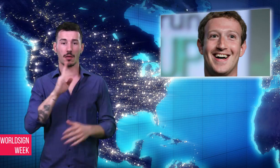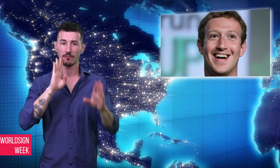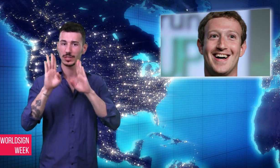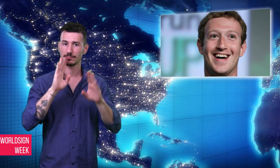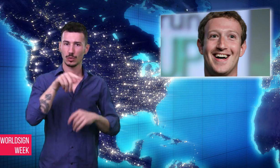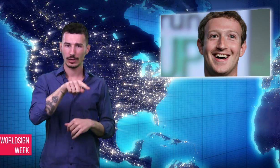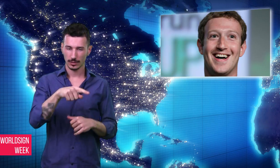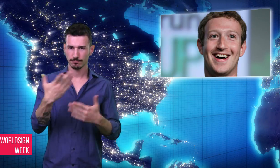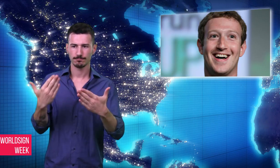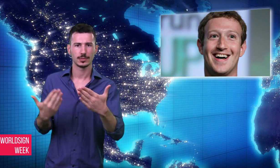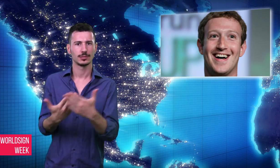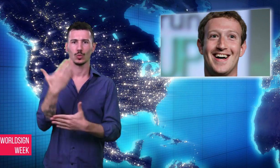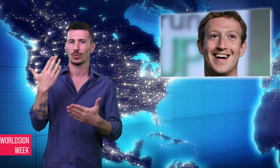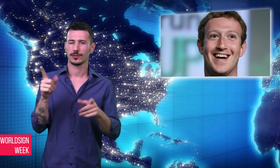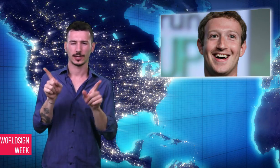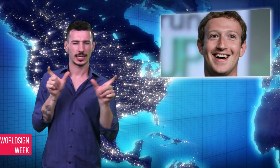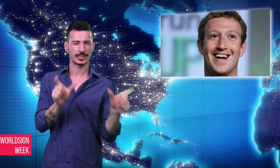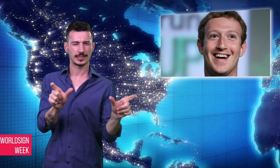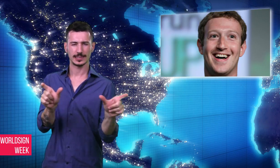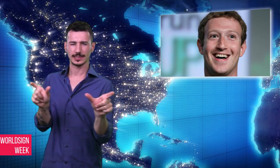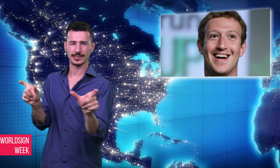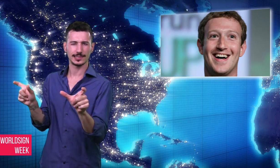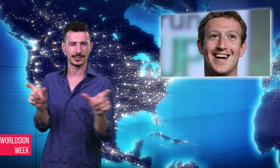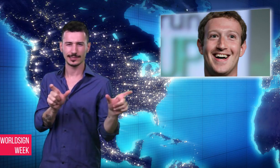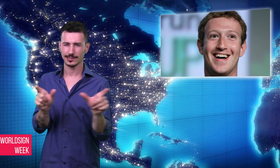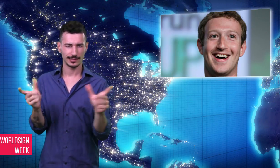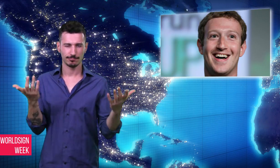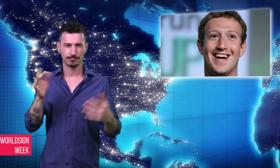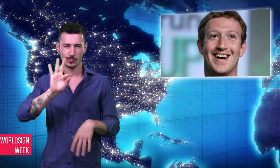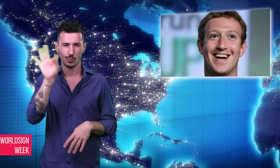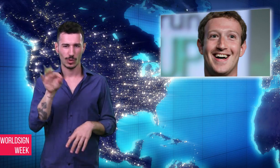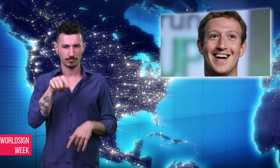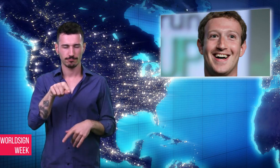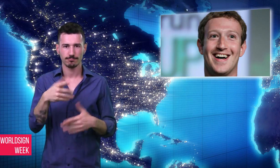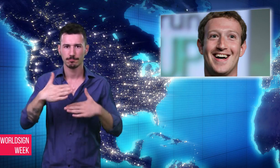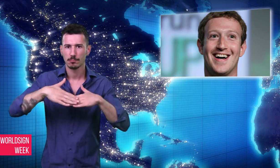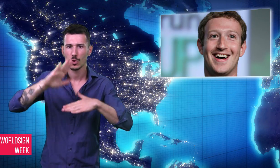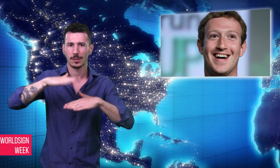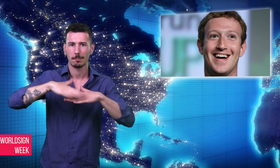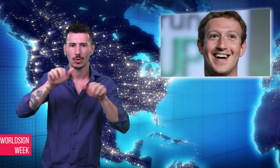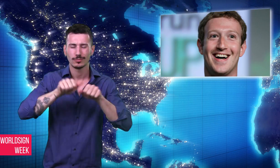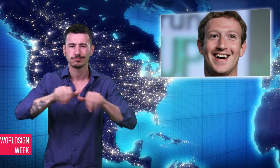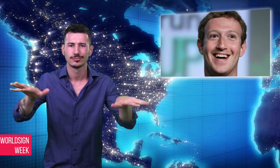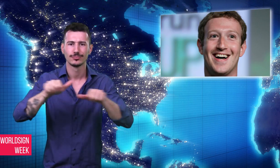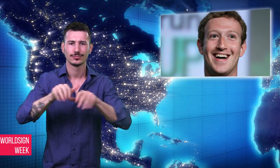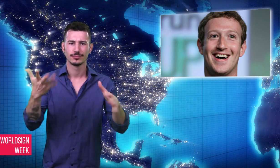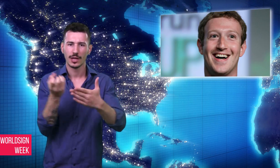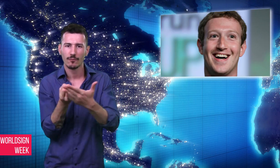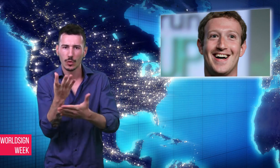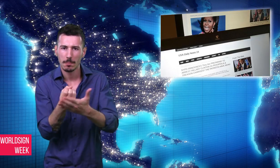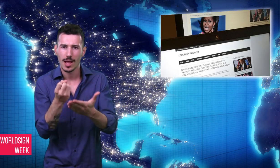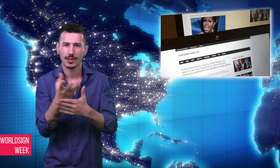a new defense against the spread of fake news and viral hoaxes that often plagues the site.